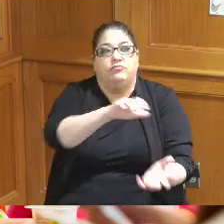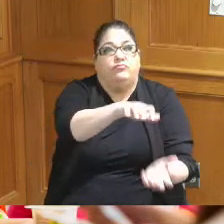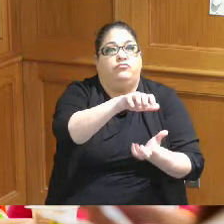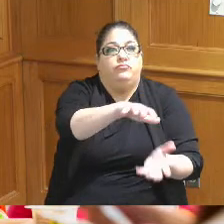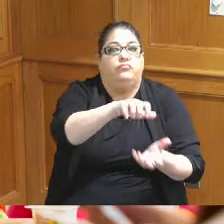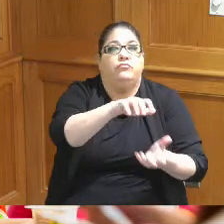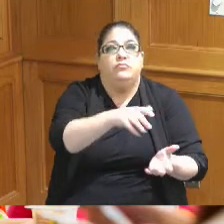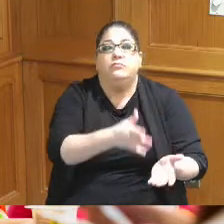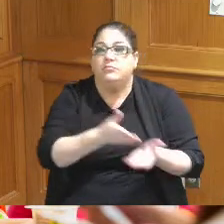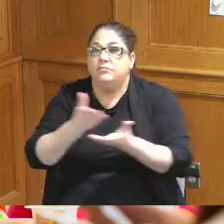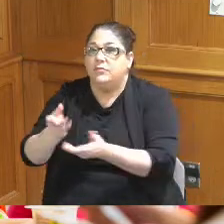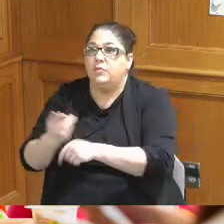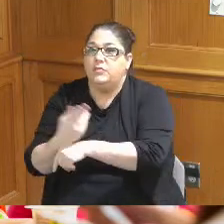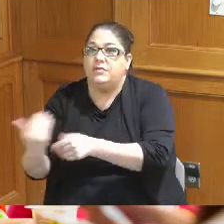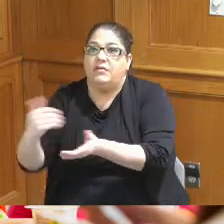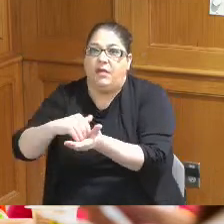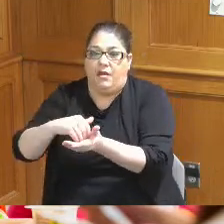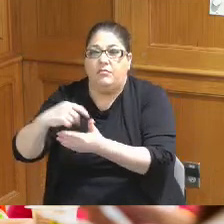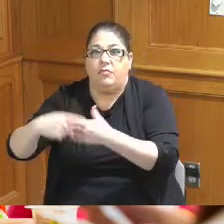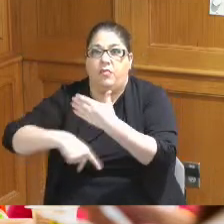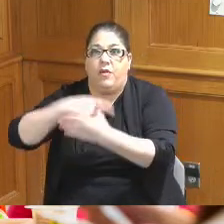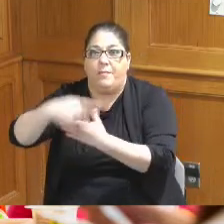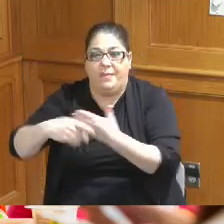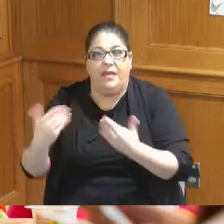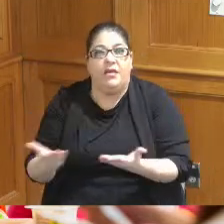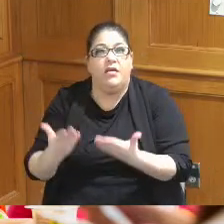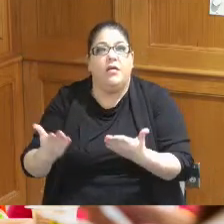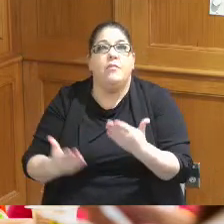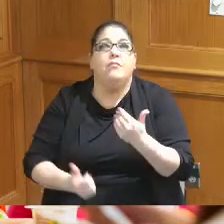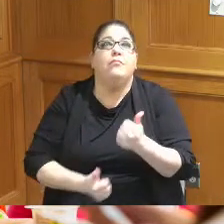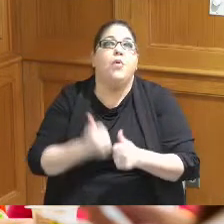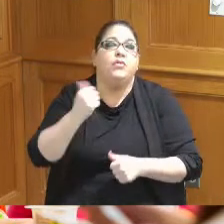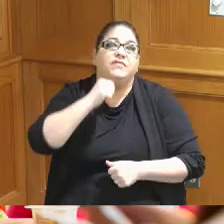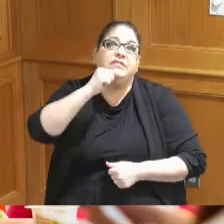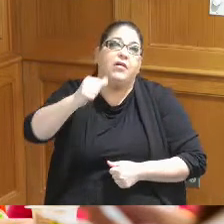rescue infrastructure here in Hamilton County but it's almost all non-profit so supporting